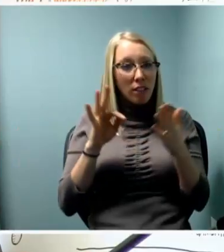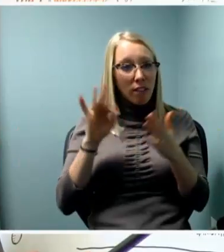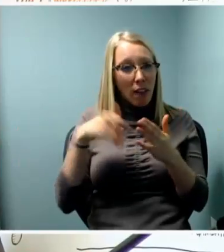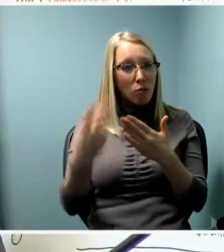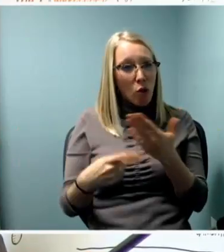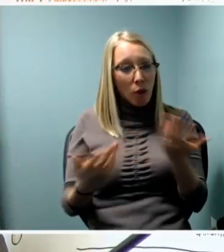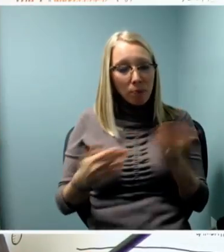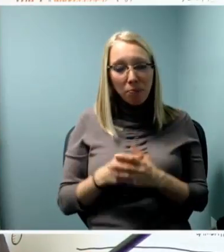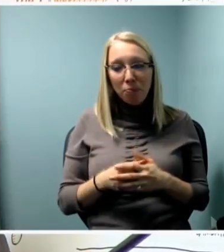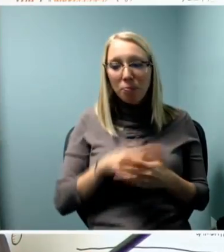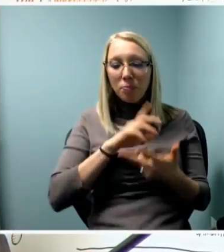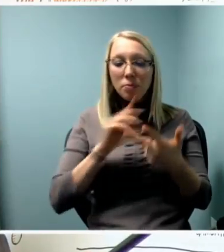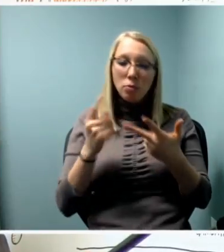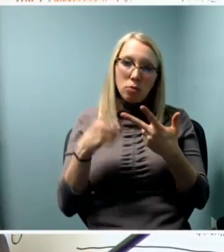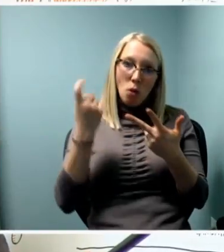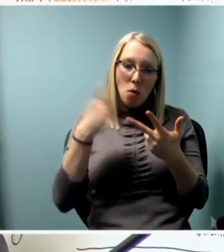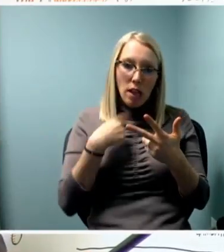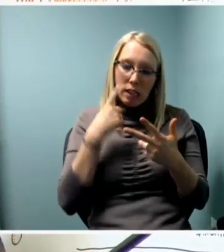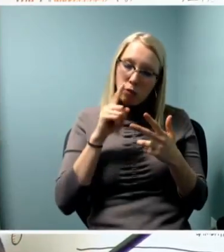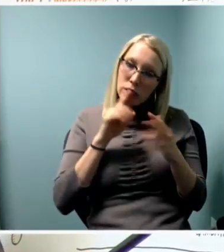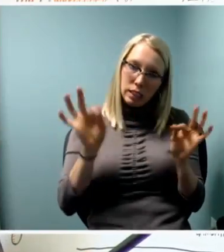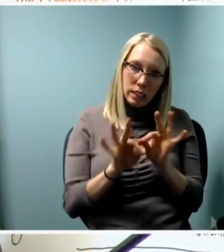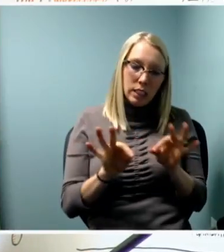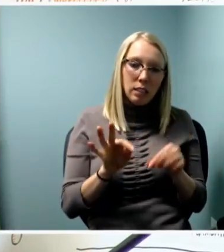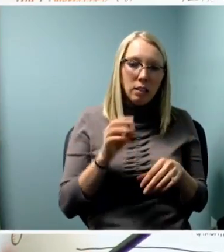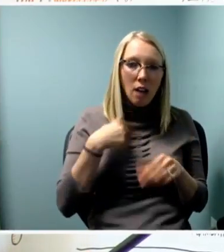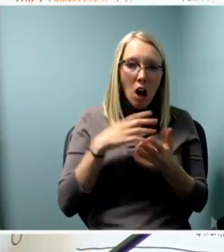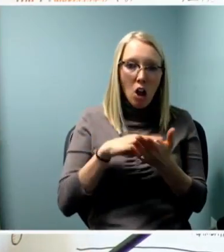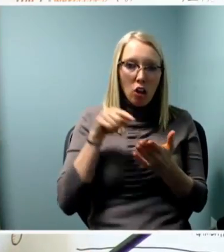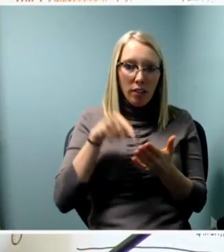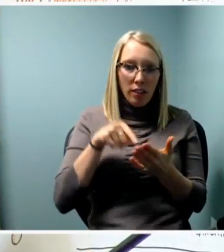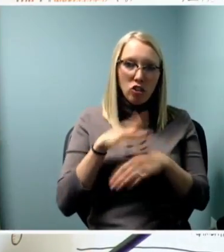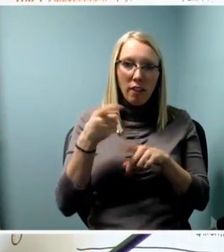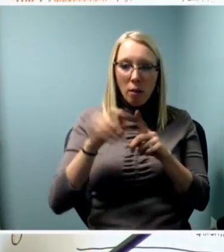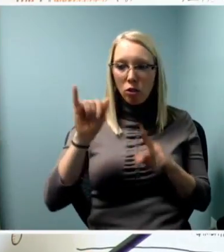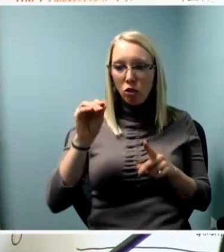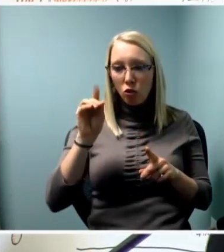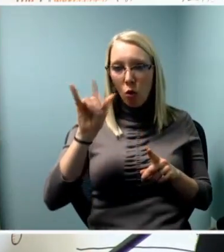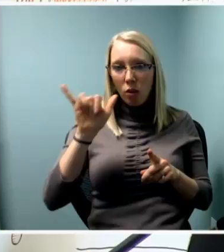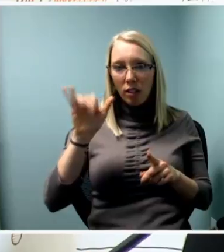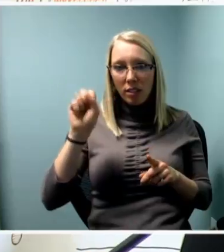that I learned early on from Jodie Steiner "With us, not for us."